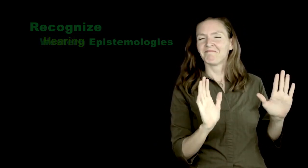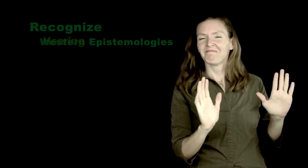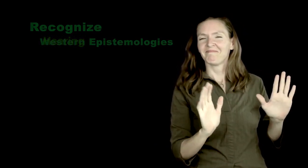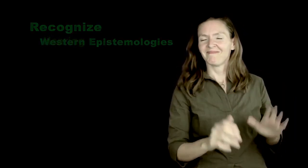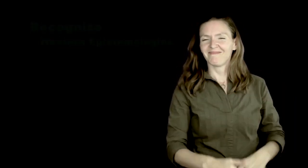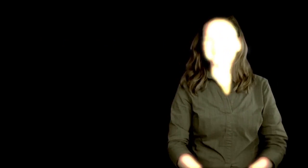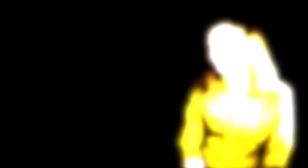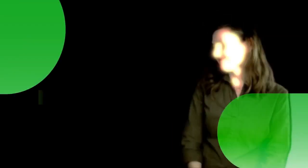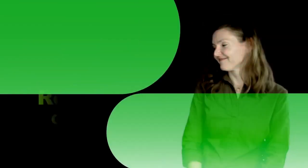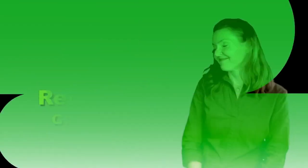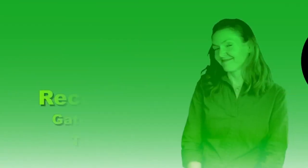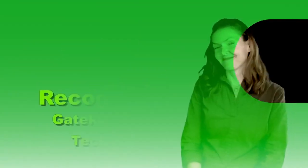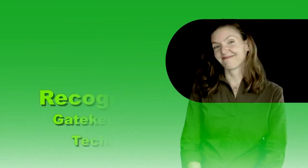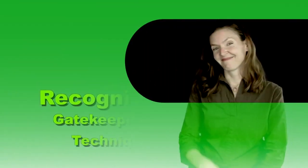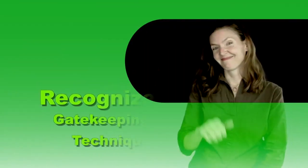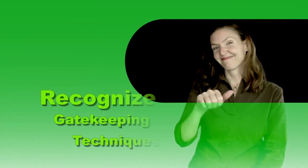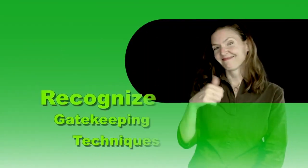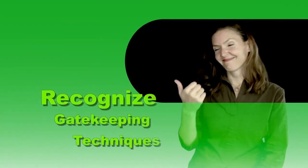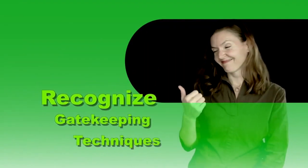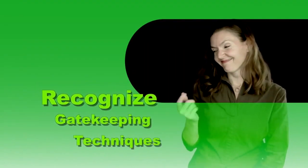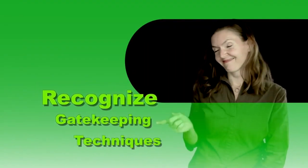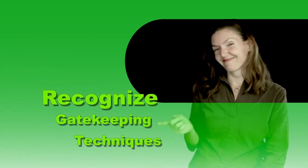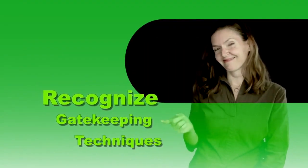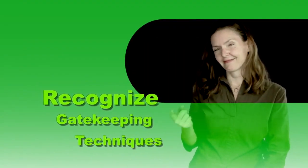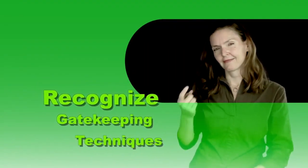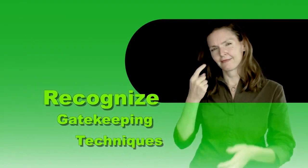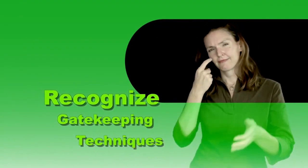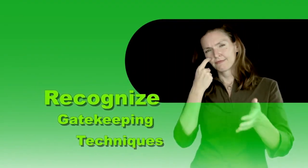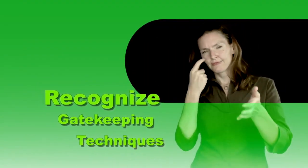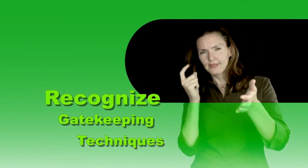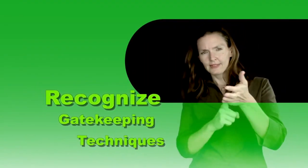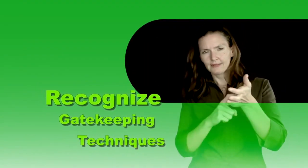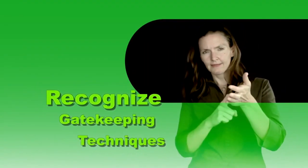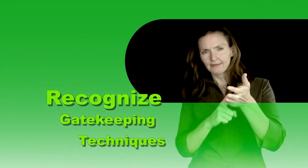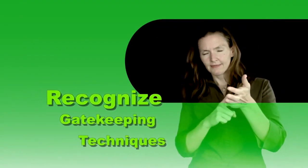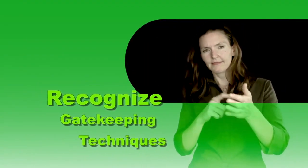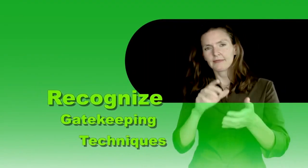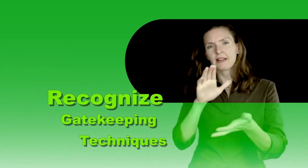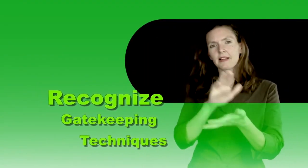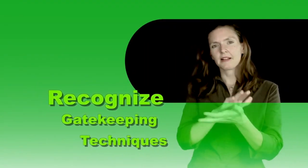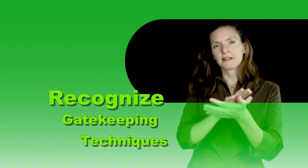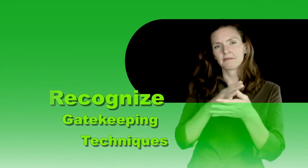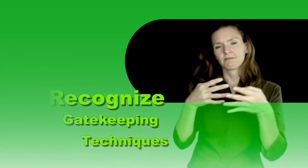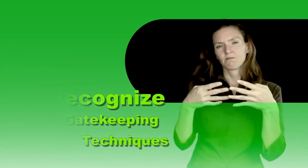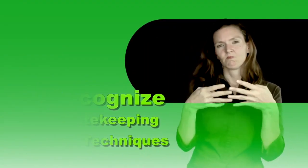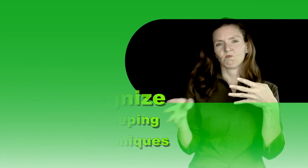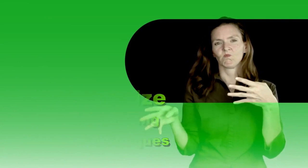The third subcategory under "Recognize & Resist" is 3) Recognize (Academic) Gatekeeping Techniques [Image: Green background/animation]